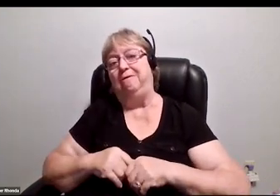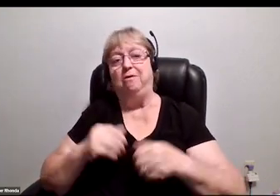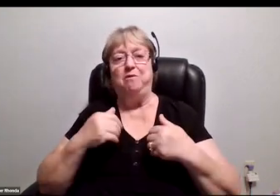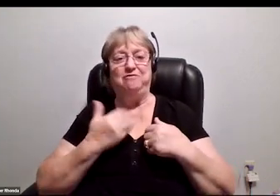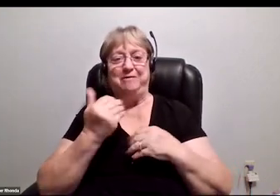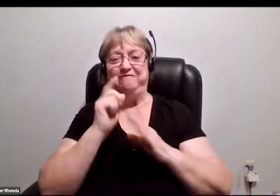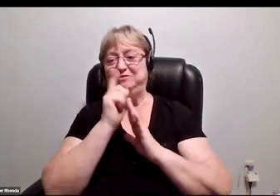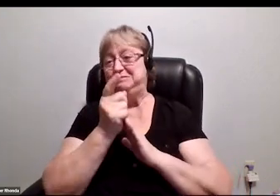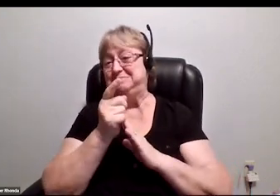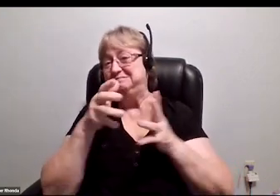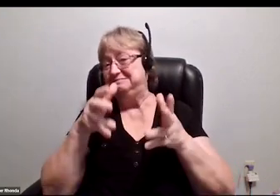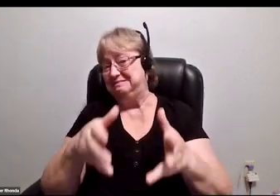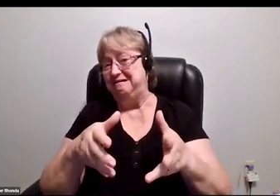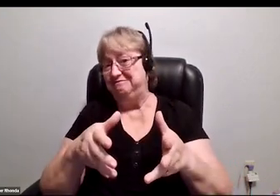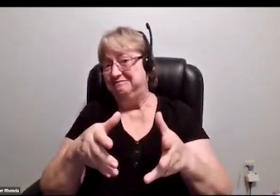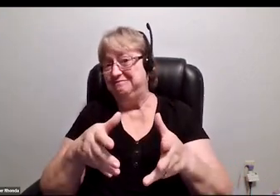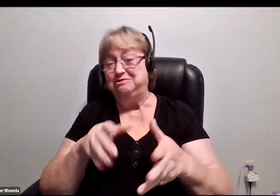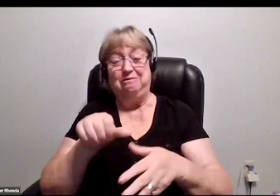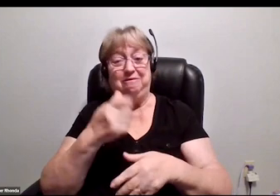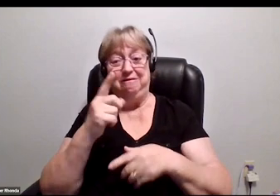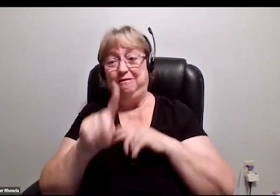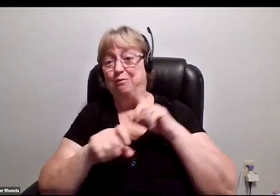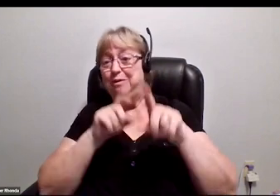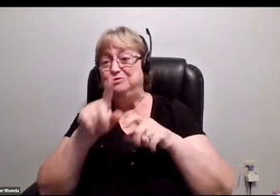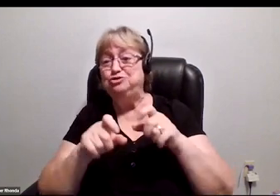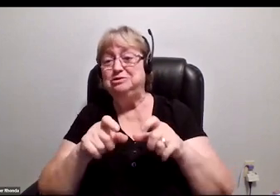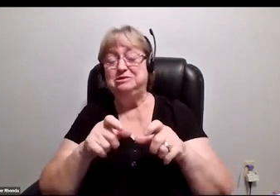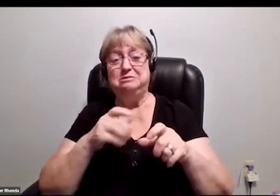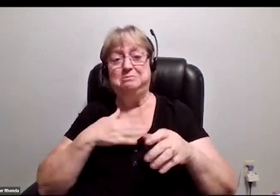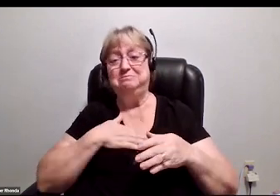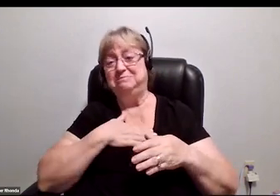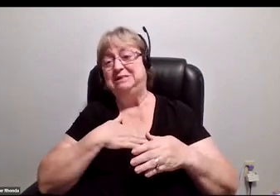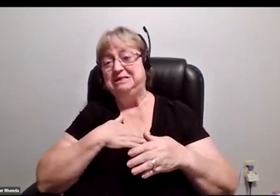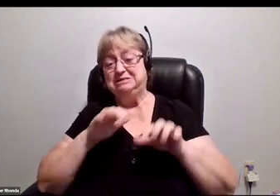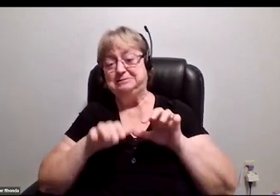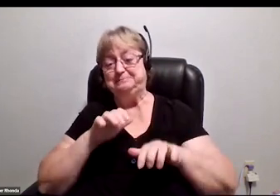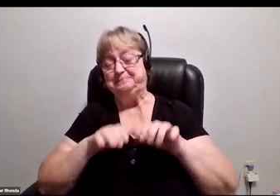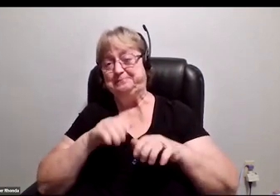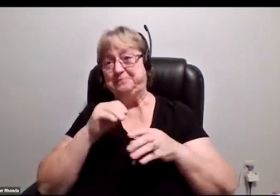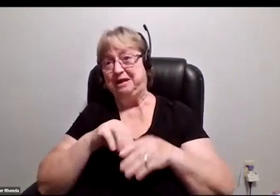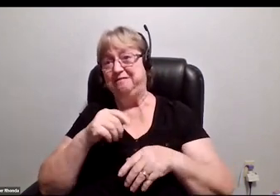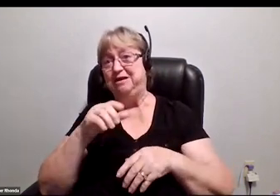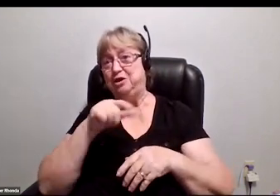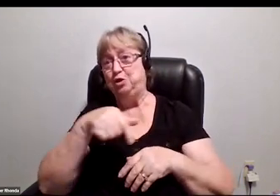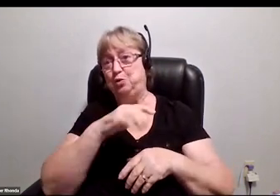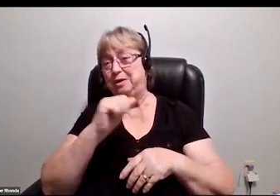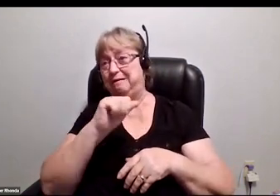We have about 15 minutes left, so if anyone has any questions, please go ahead and submit them to our Q&A now.